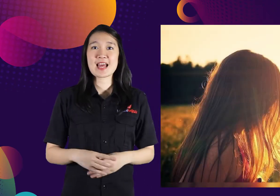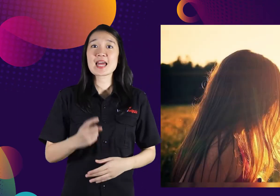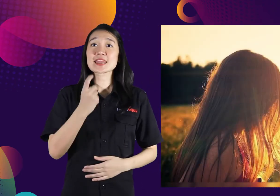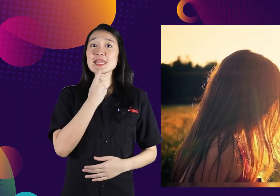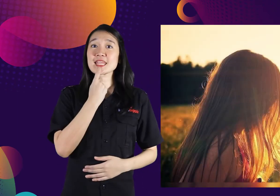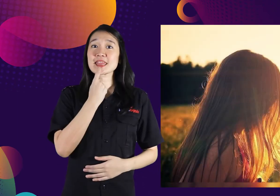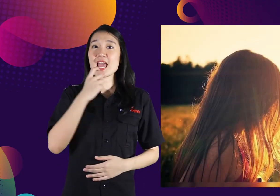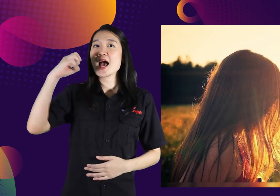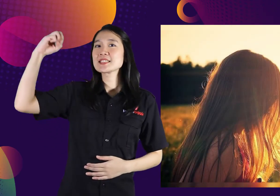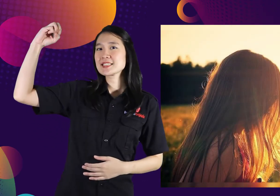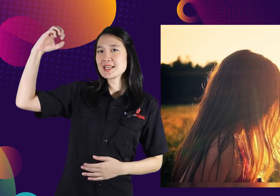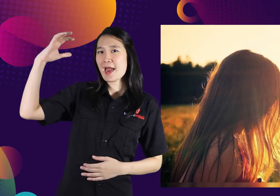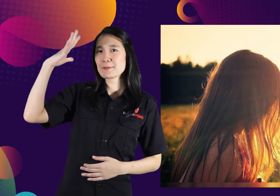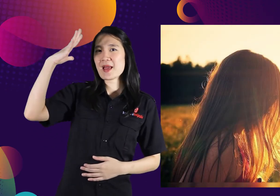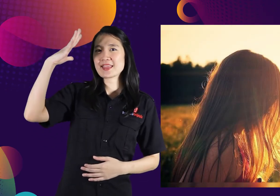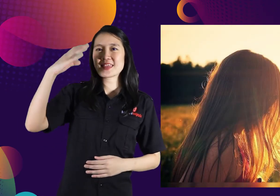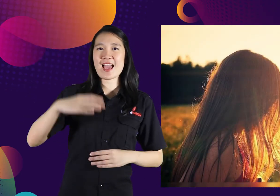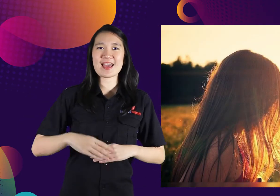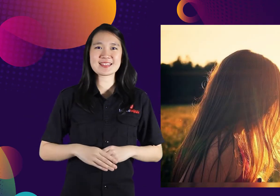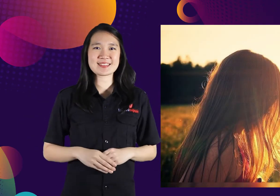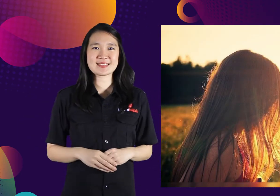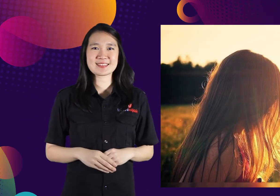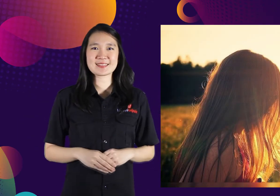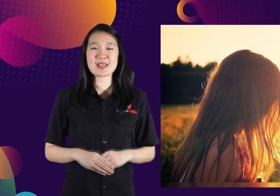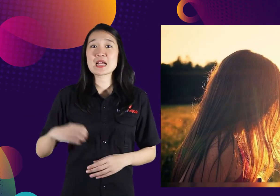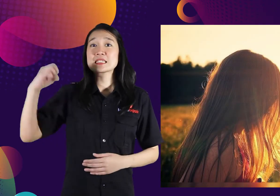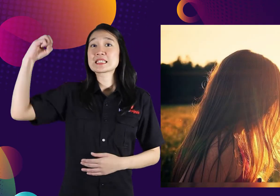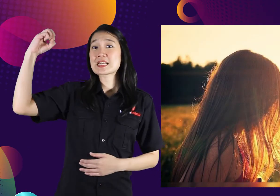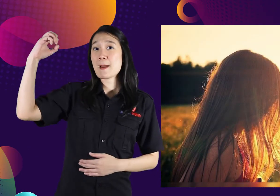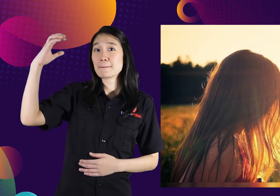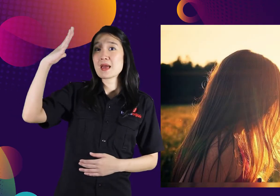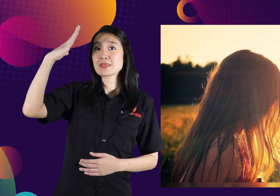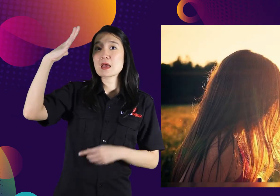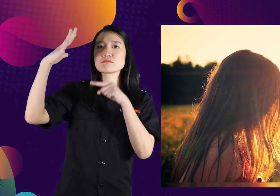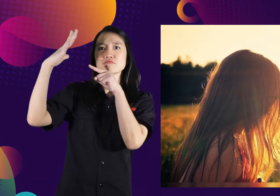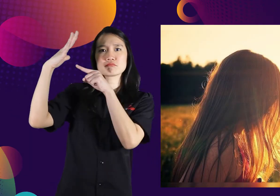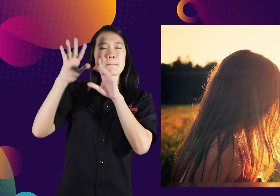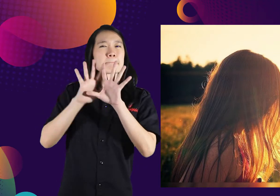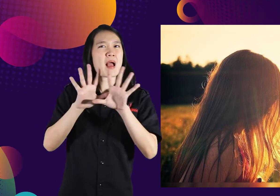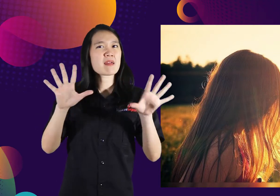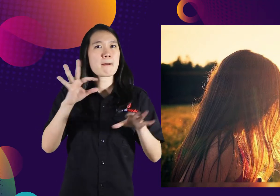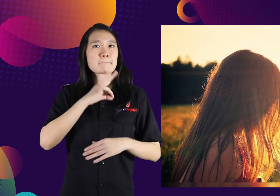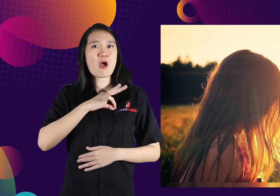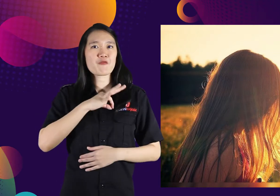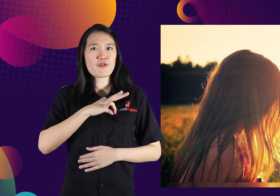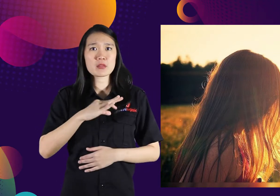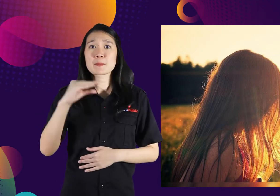sunlight. Sunlight has many benefits.